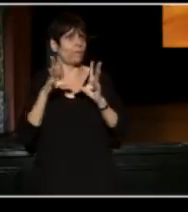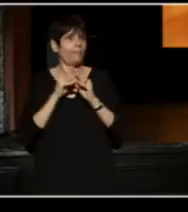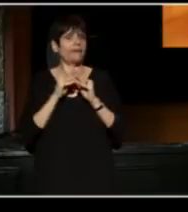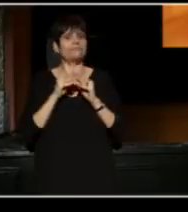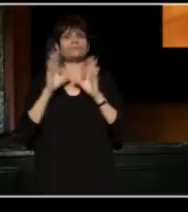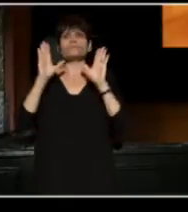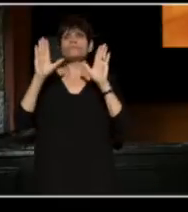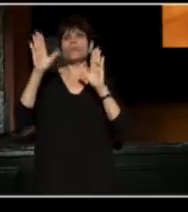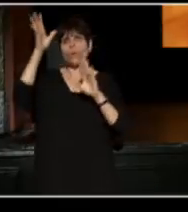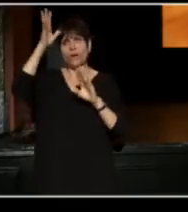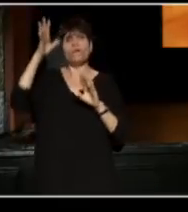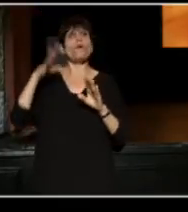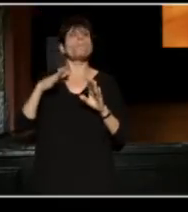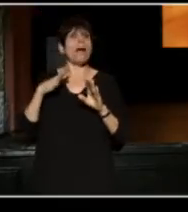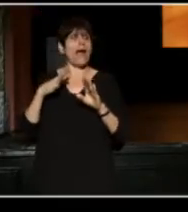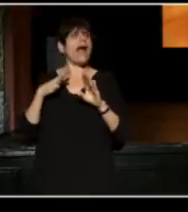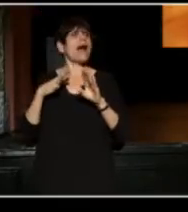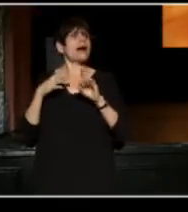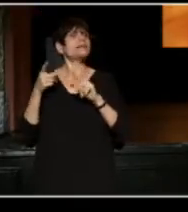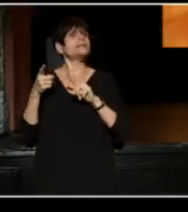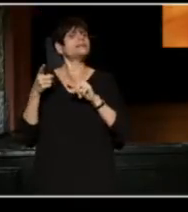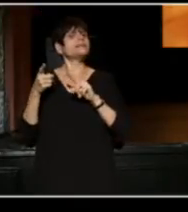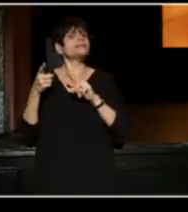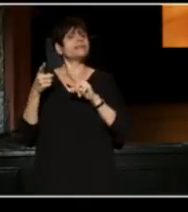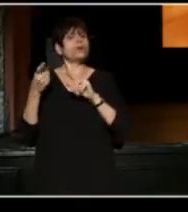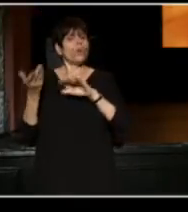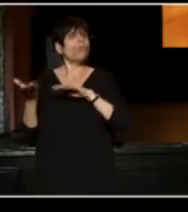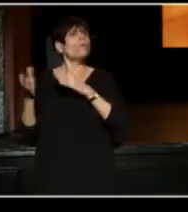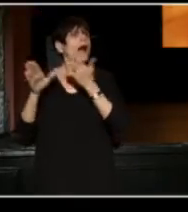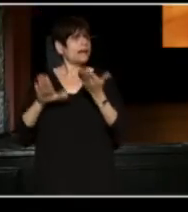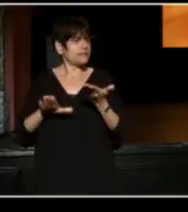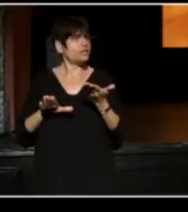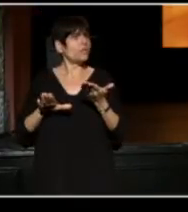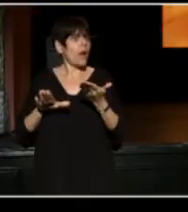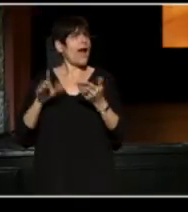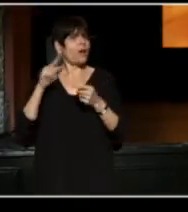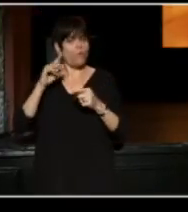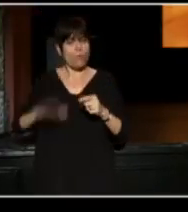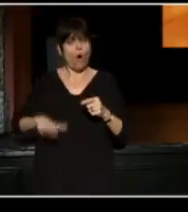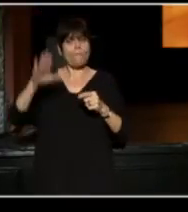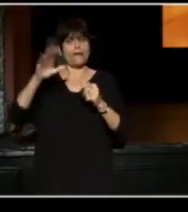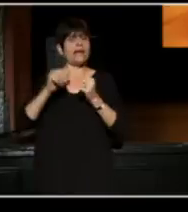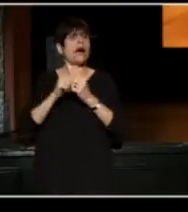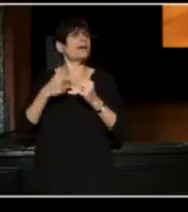named Pierre Davignon, who passed away this past spring, and I didn't get the chance to ever have this conversation,